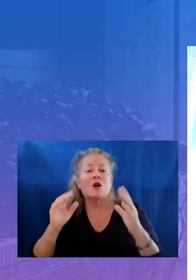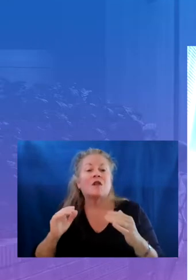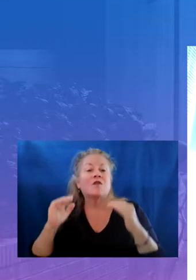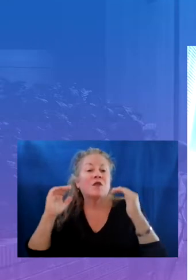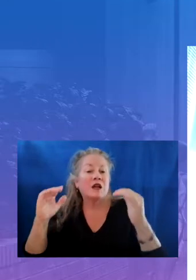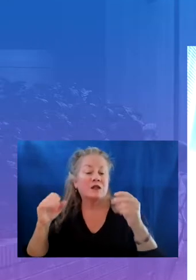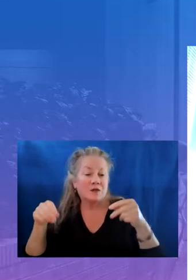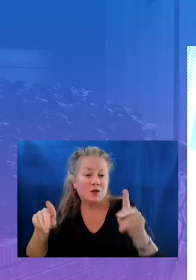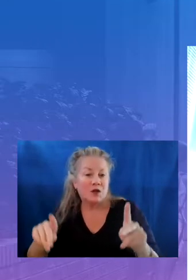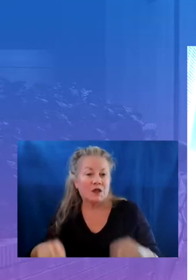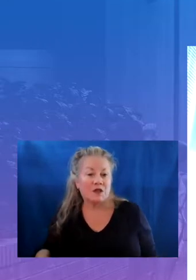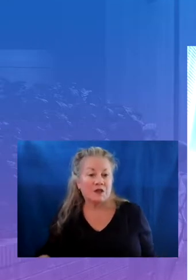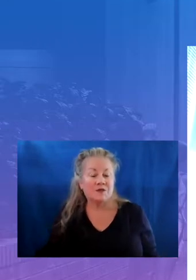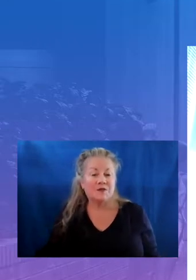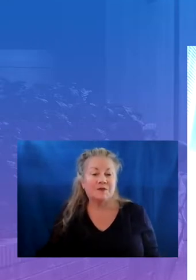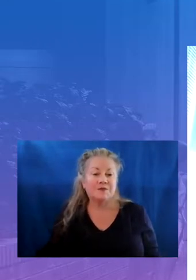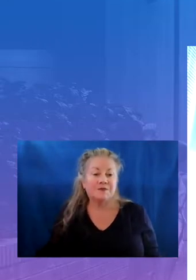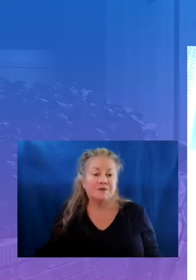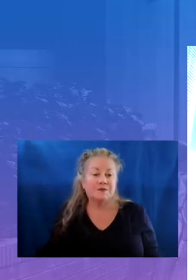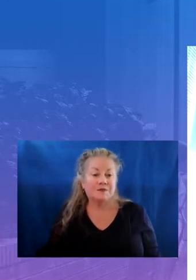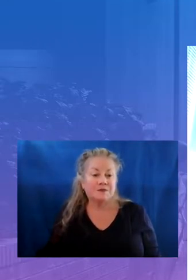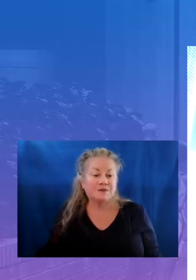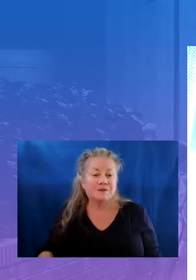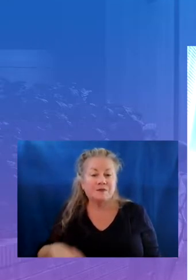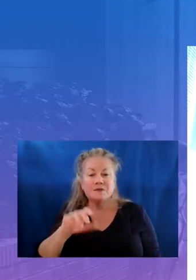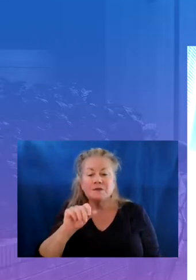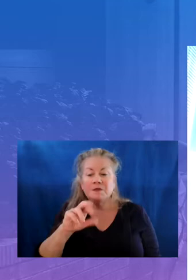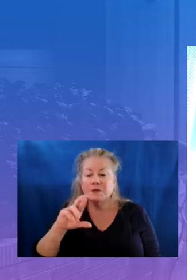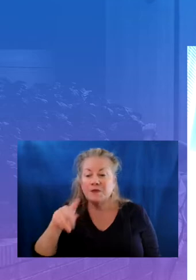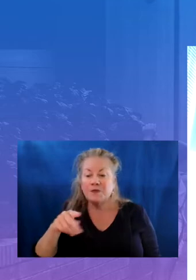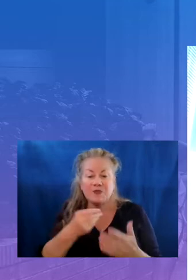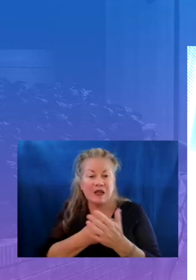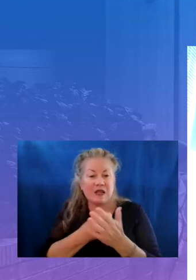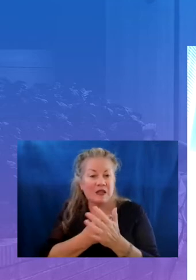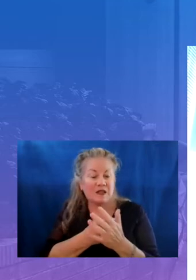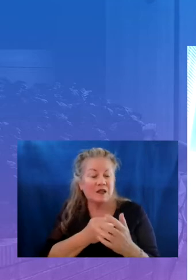arp funds can also be used to provide students with tailored acceleration opportunities